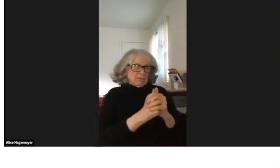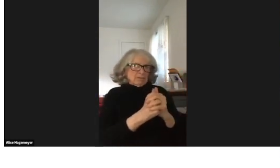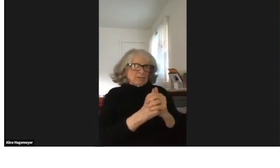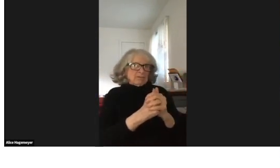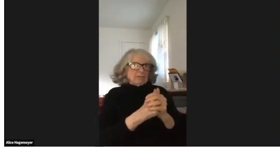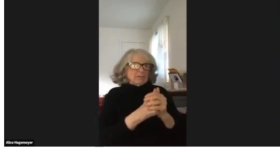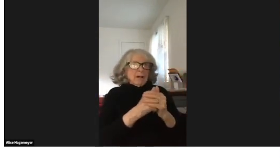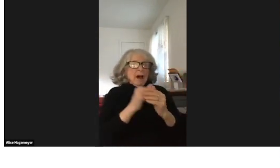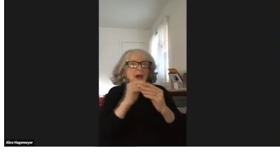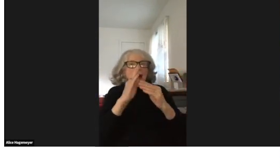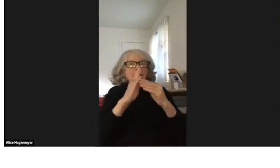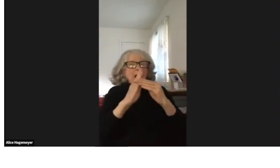I'm so thankful to him.